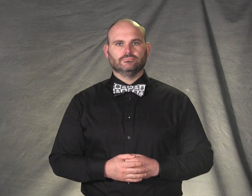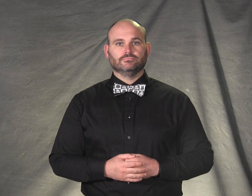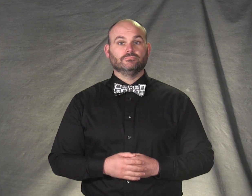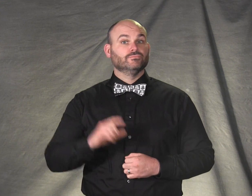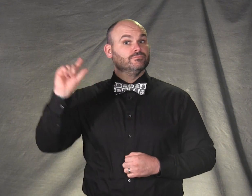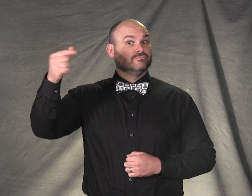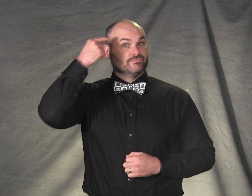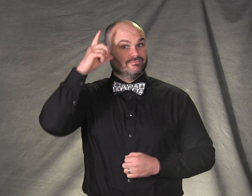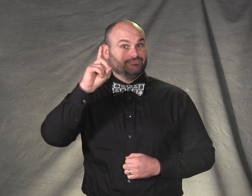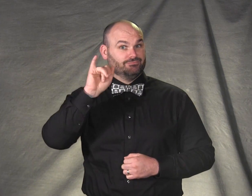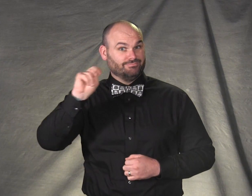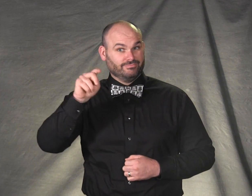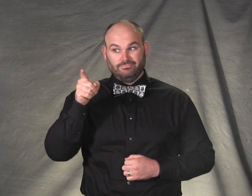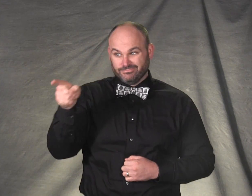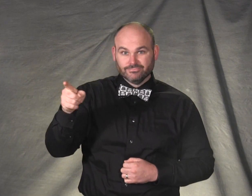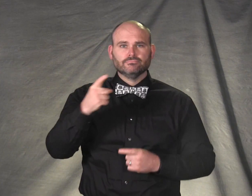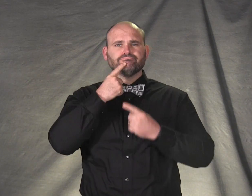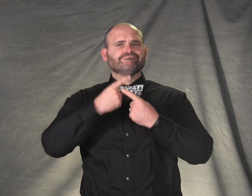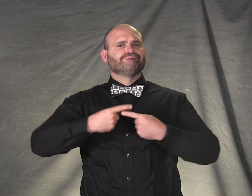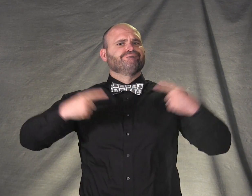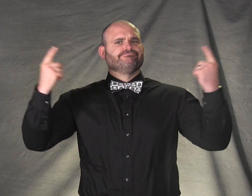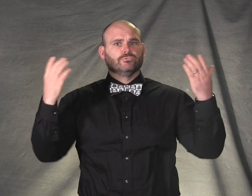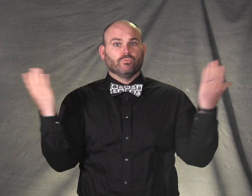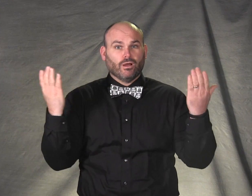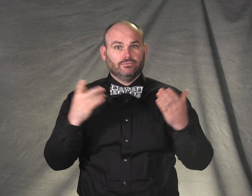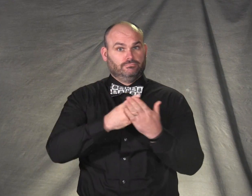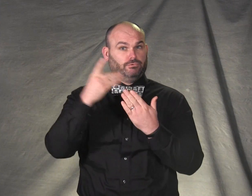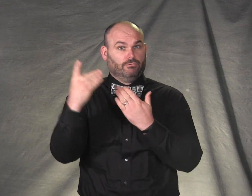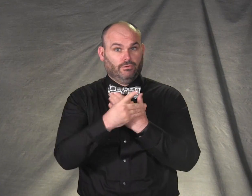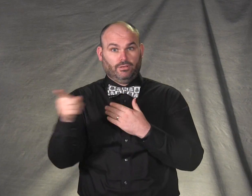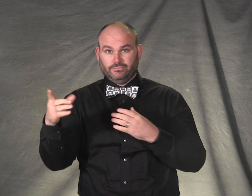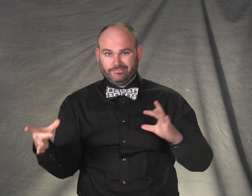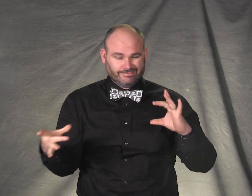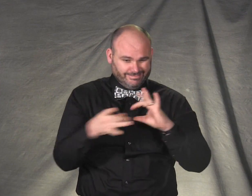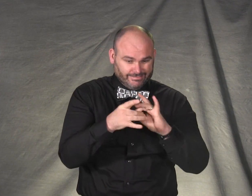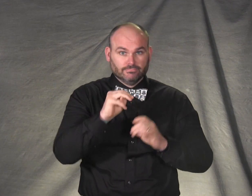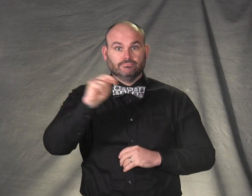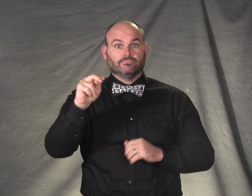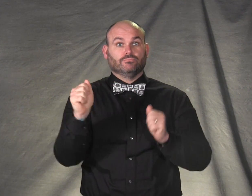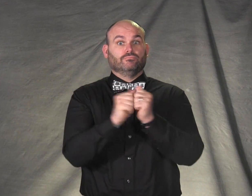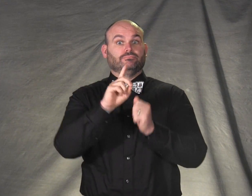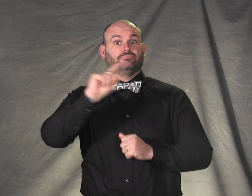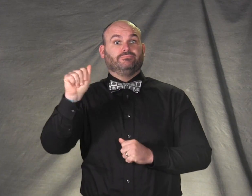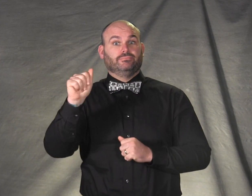Governor Dayton Announces Programs to Connect Minnesotans with Disabilities